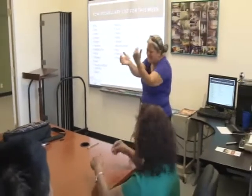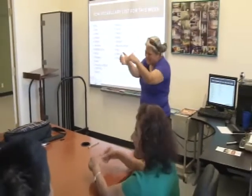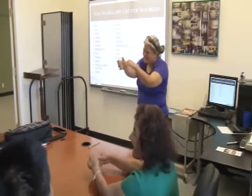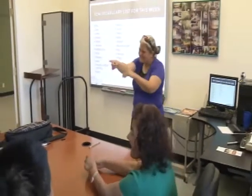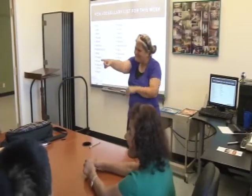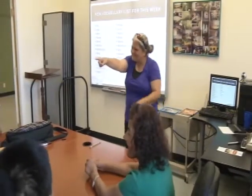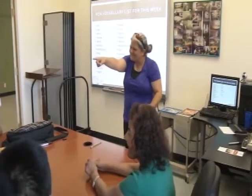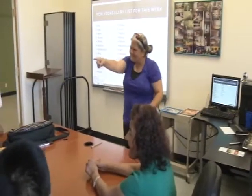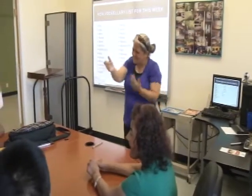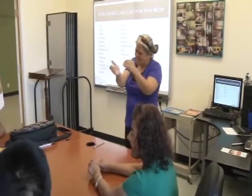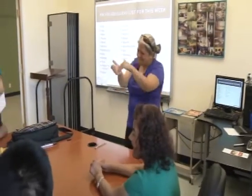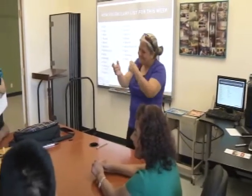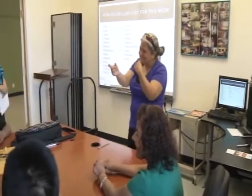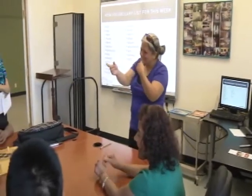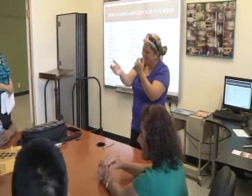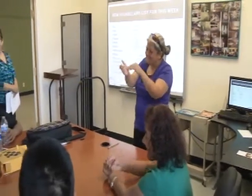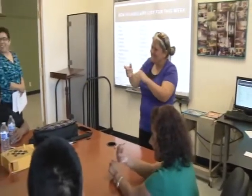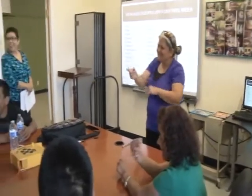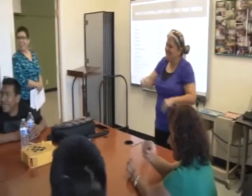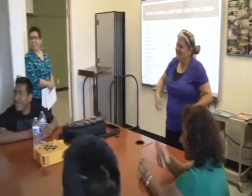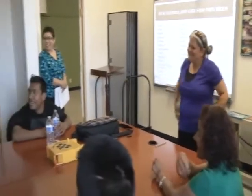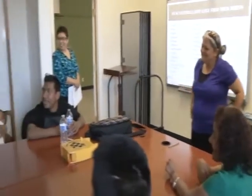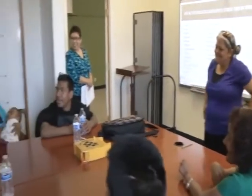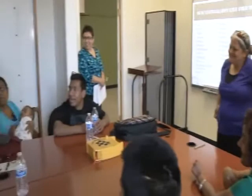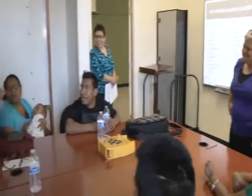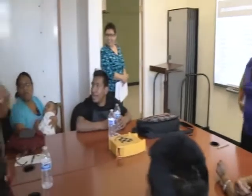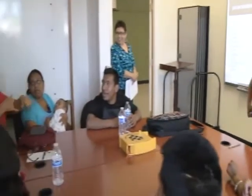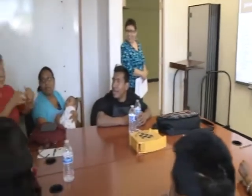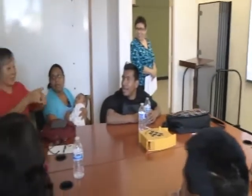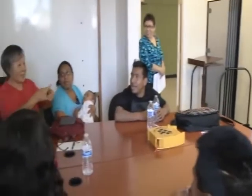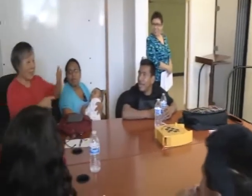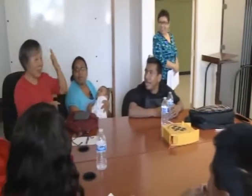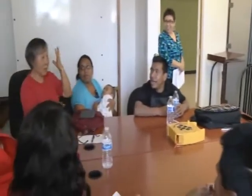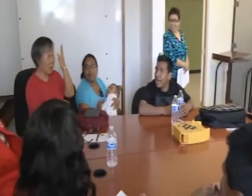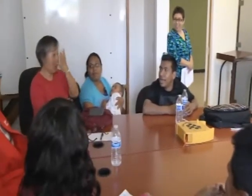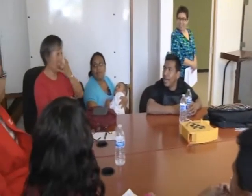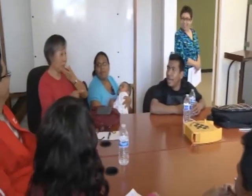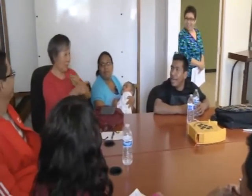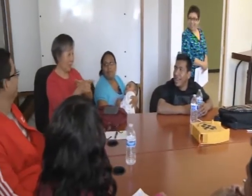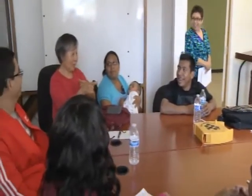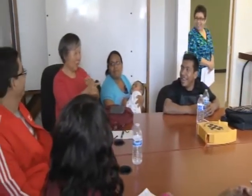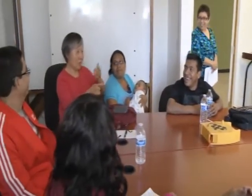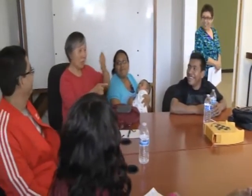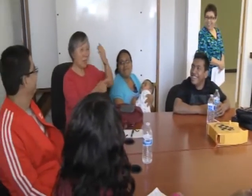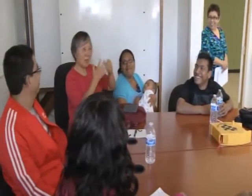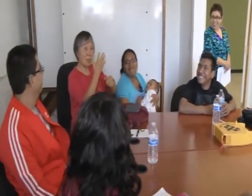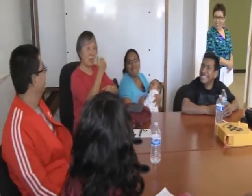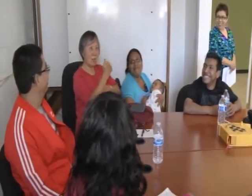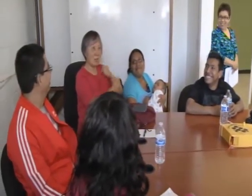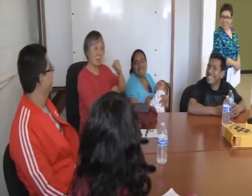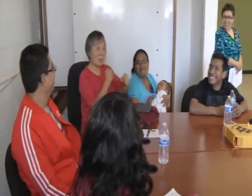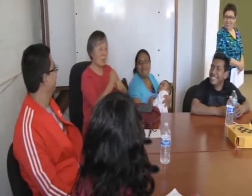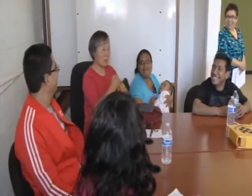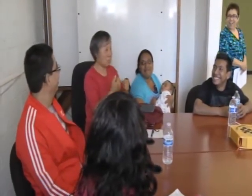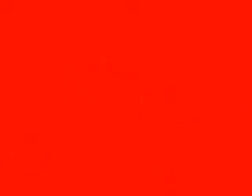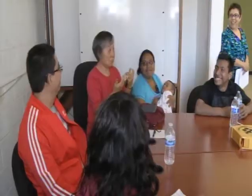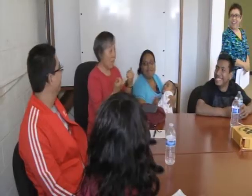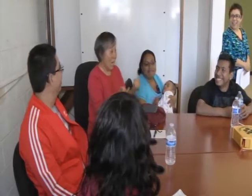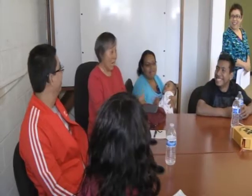Our mission is to promote respect of American Sign Language